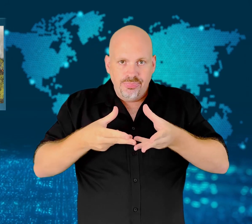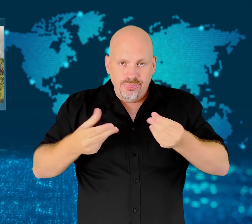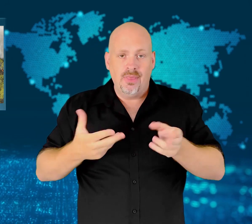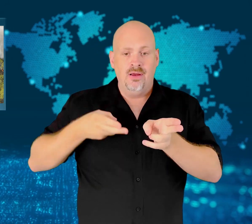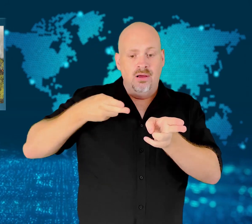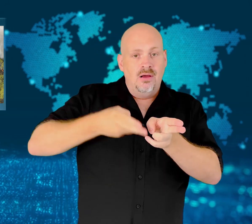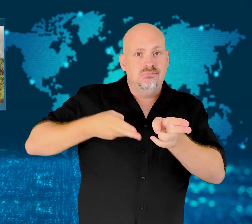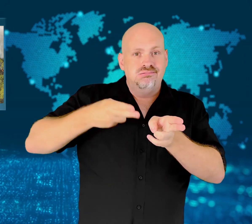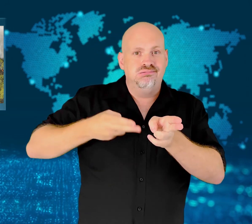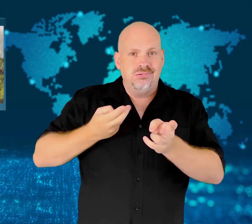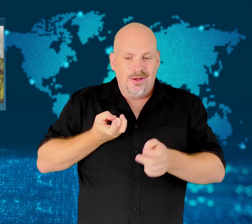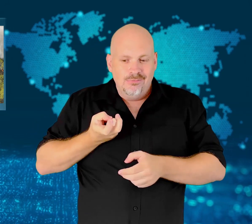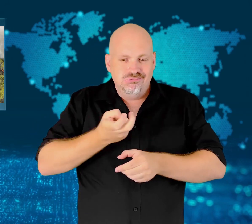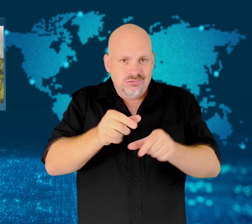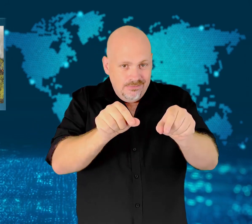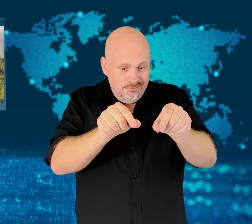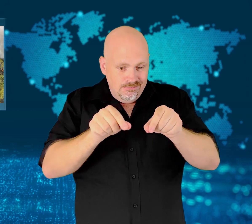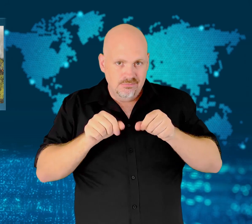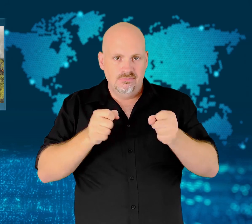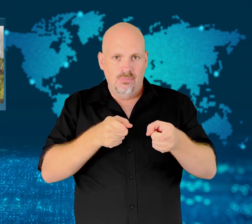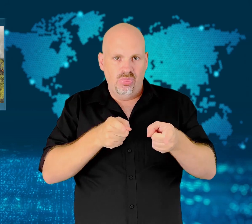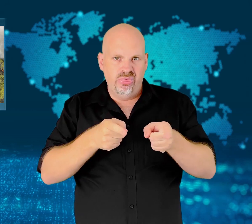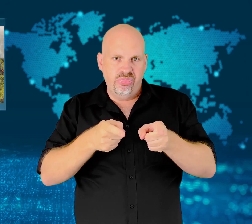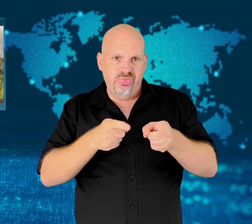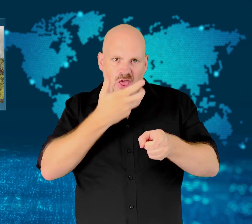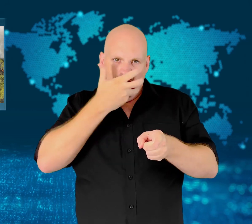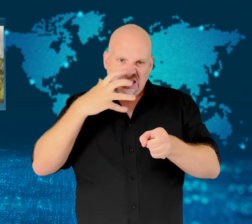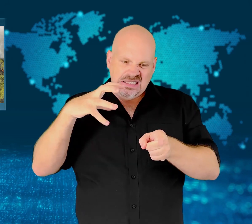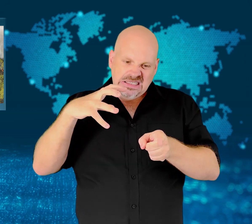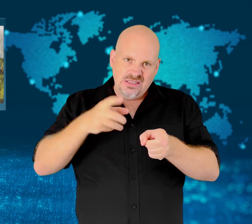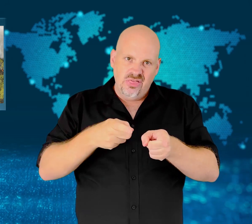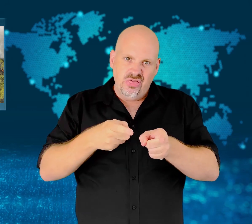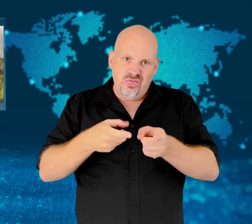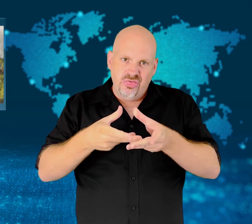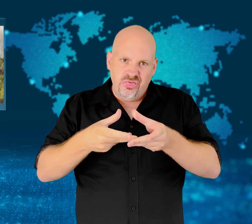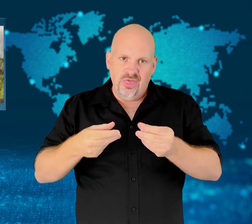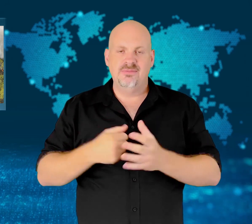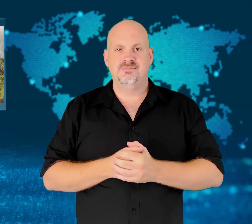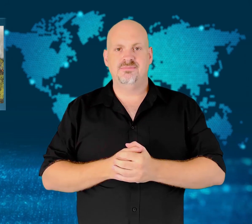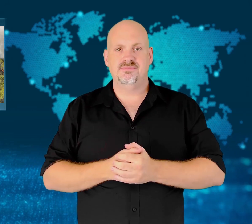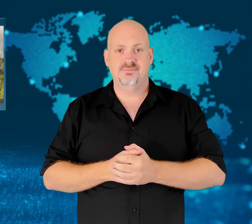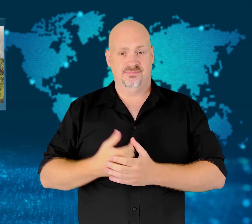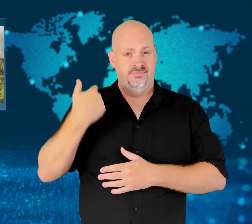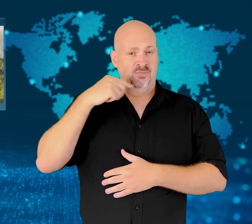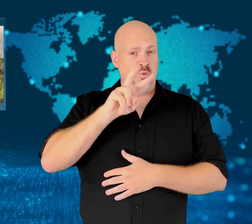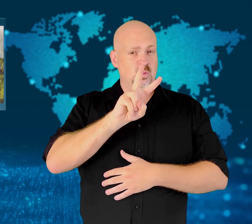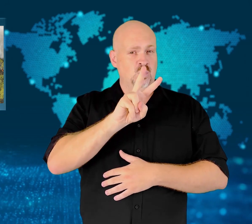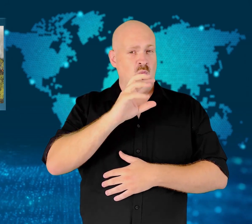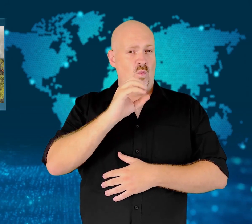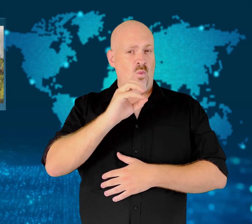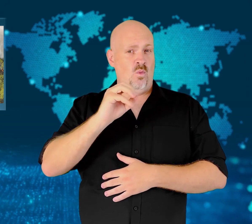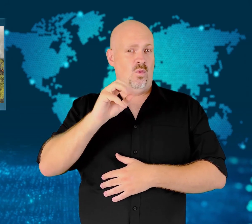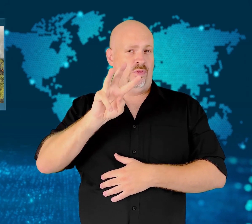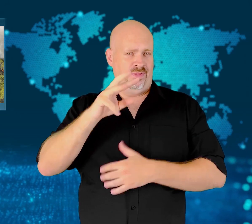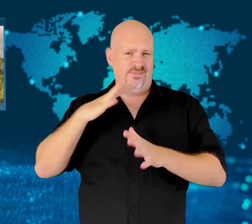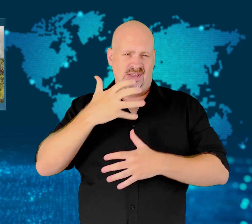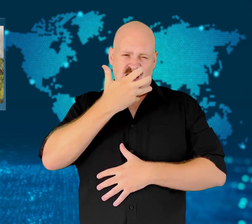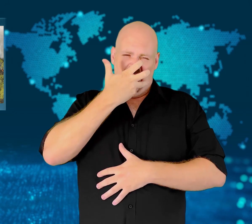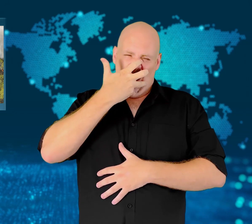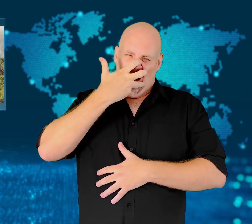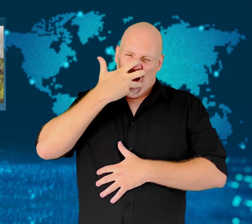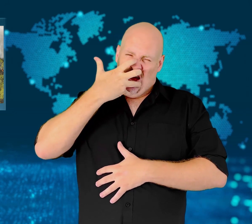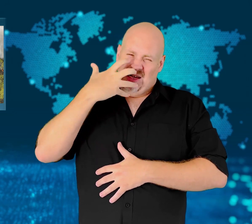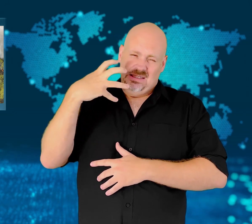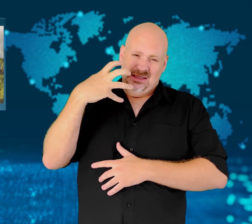This is the worst heatwave since 2003 when around 70,000 people